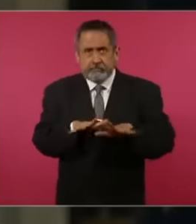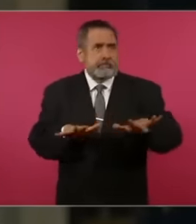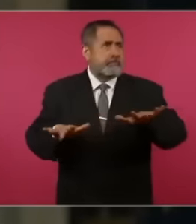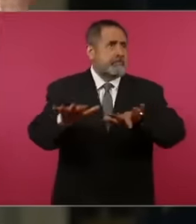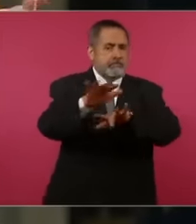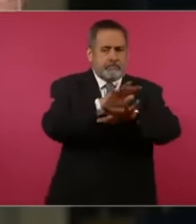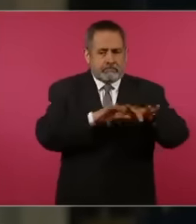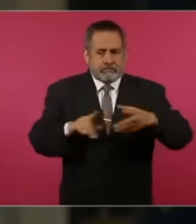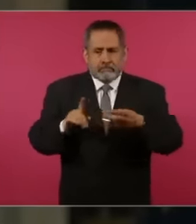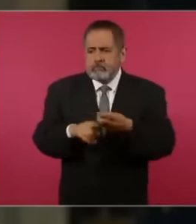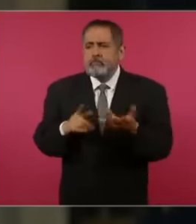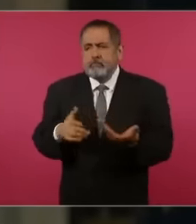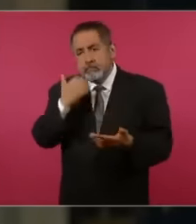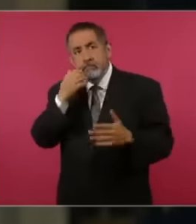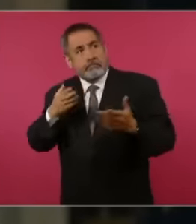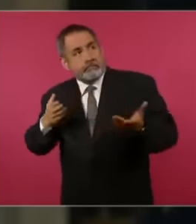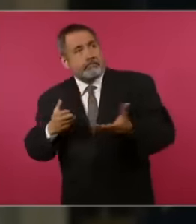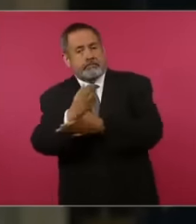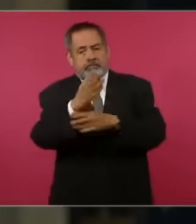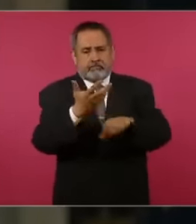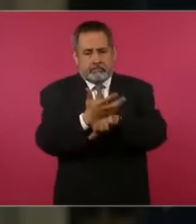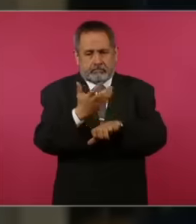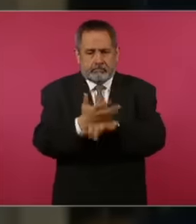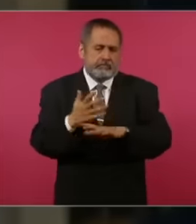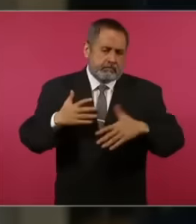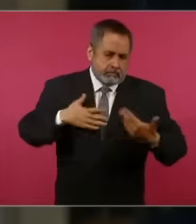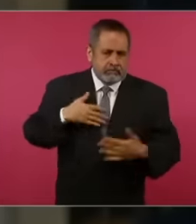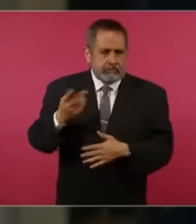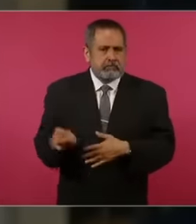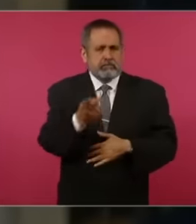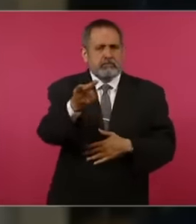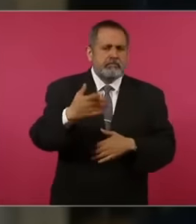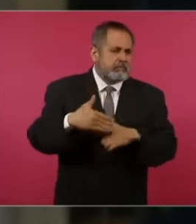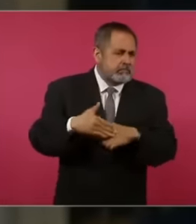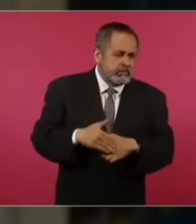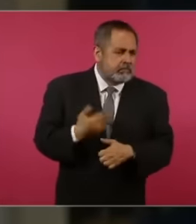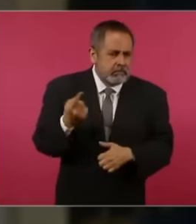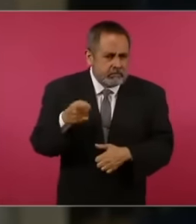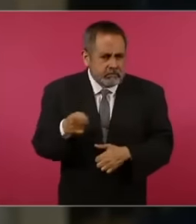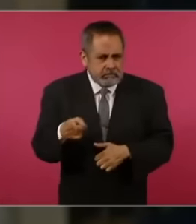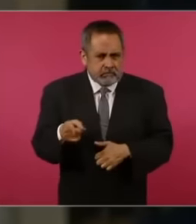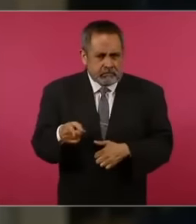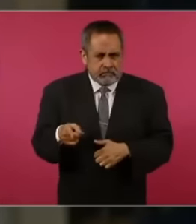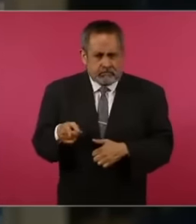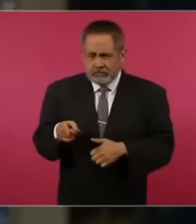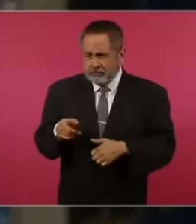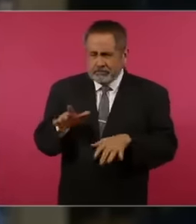trying to reach the United States. My question would be why these internal movements